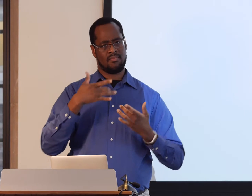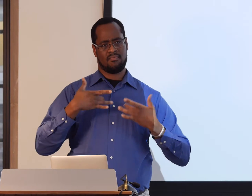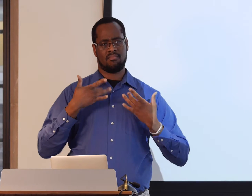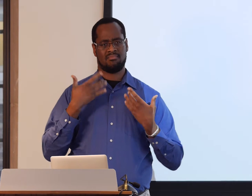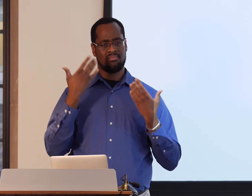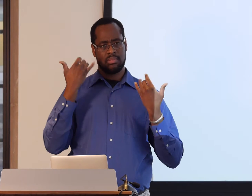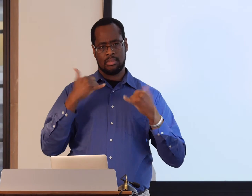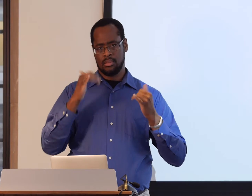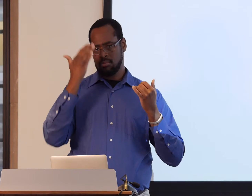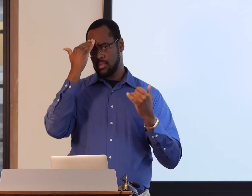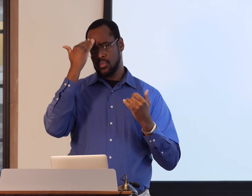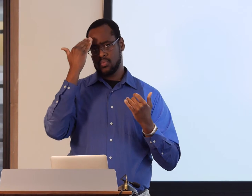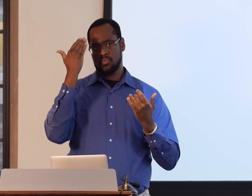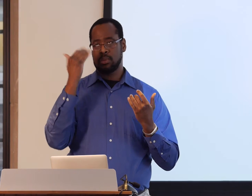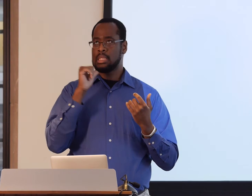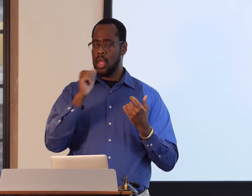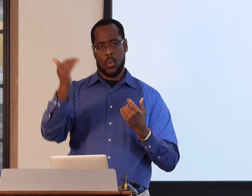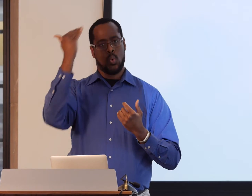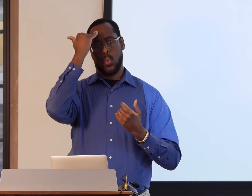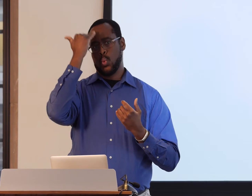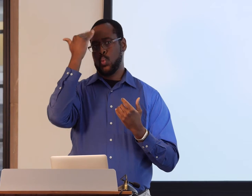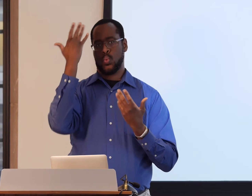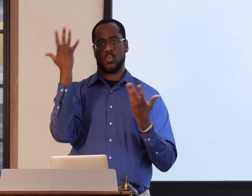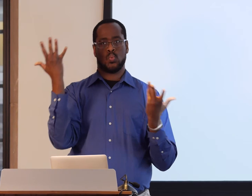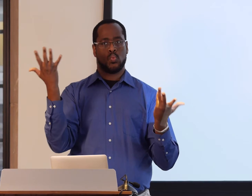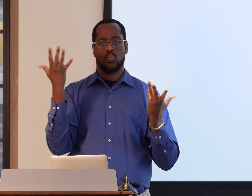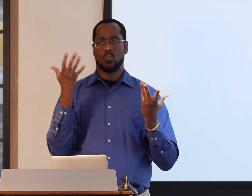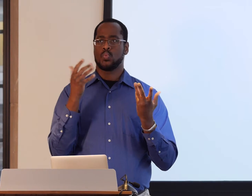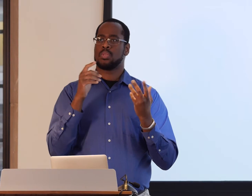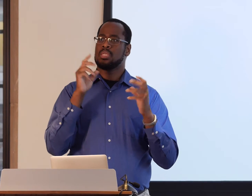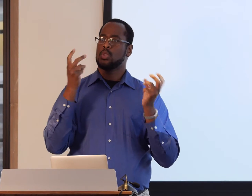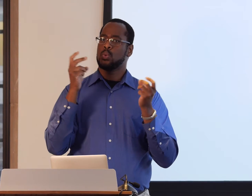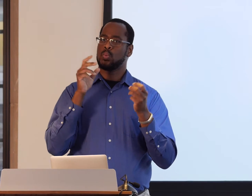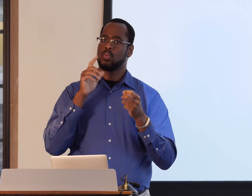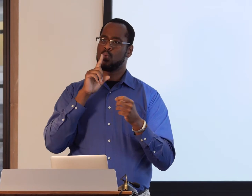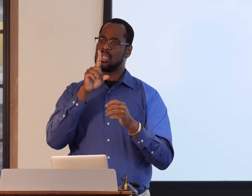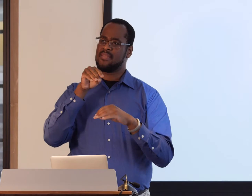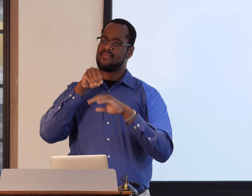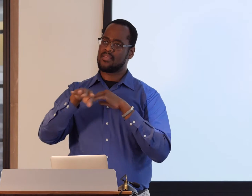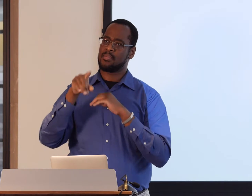From that this book was published. There was so much that was still not known